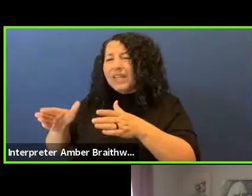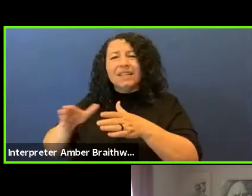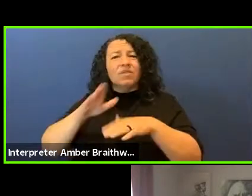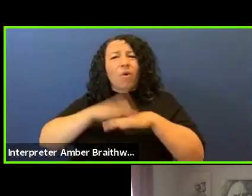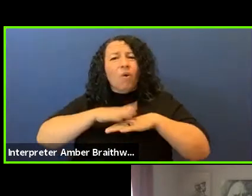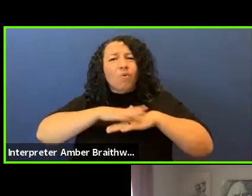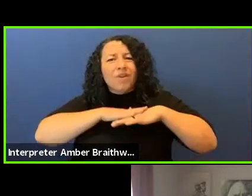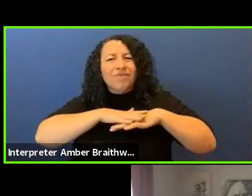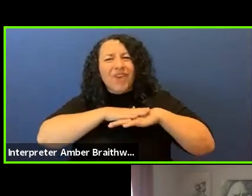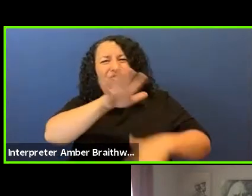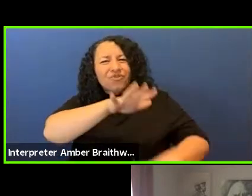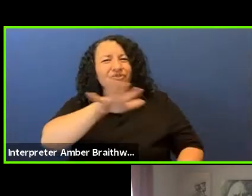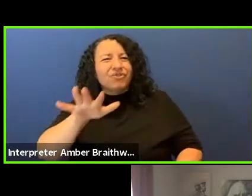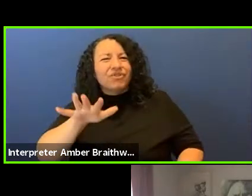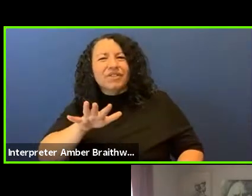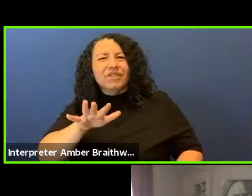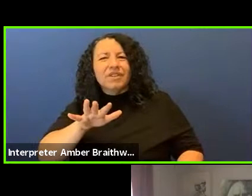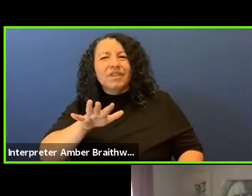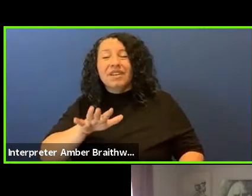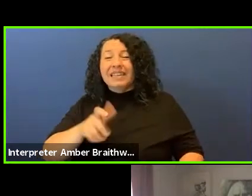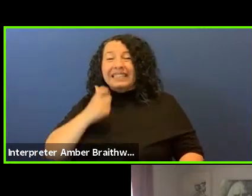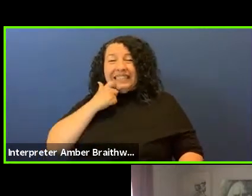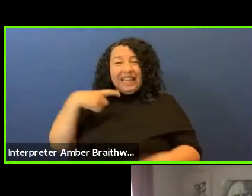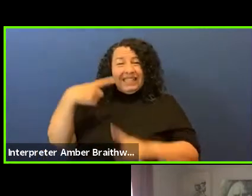In the space of the last month we've had